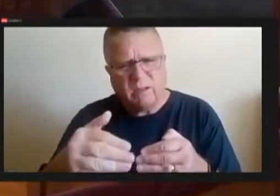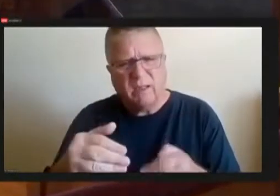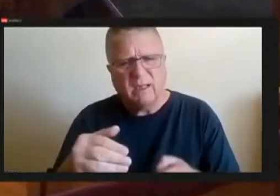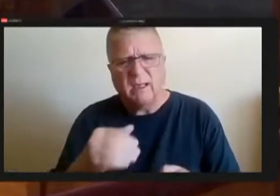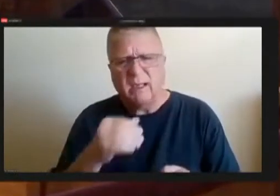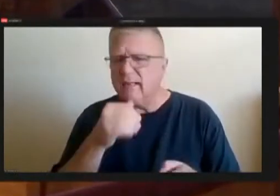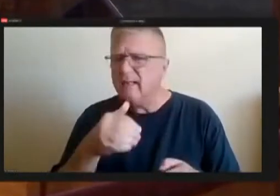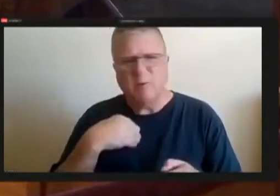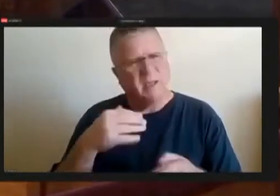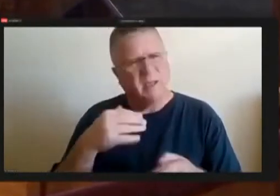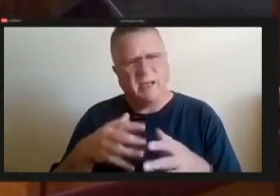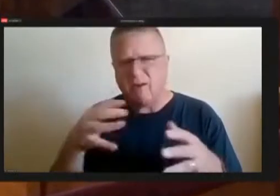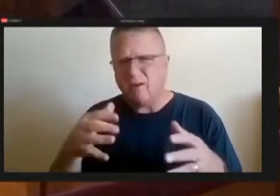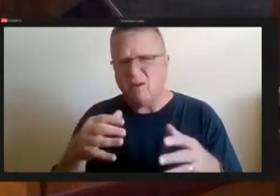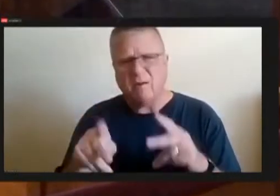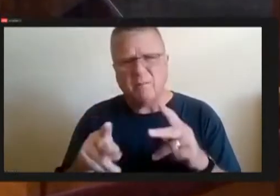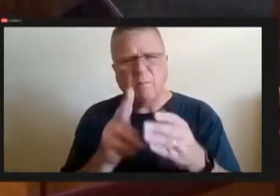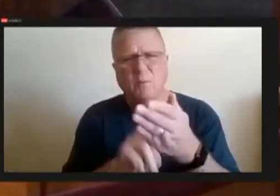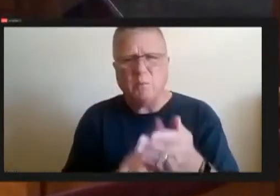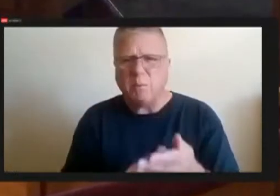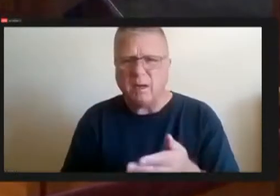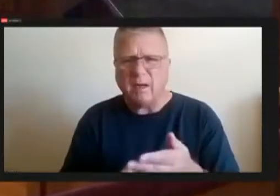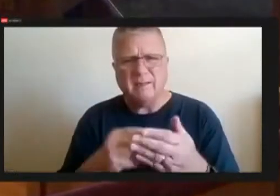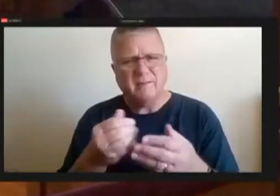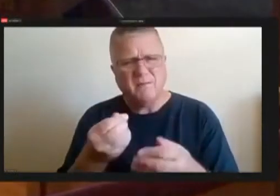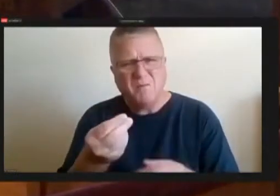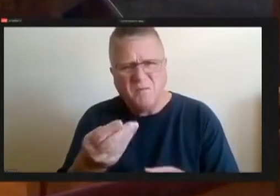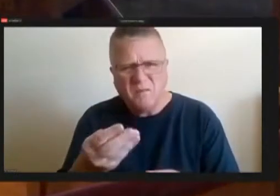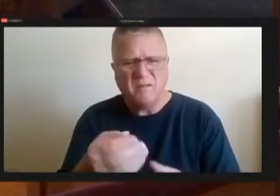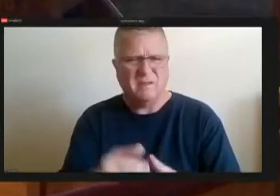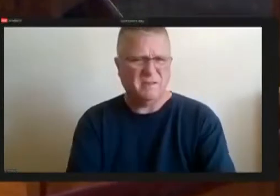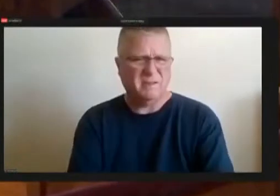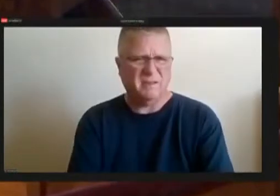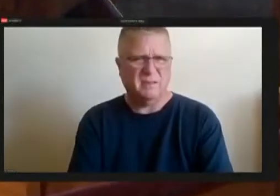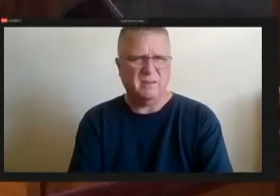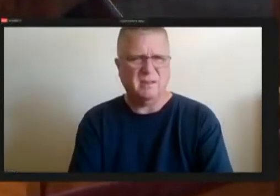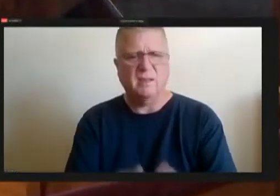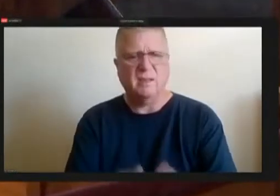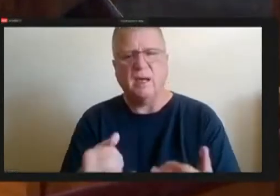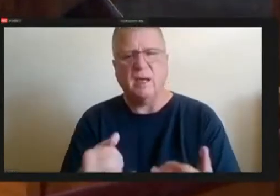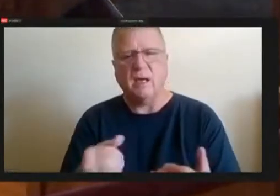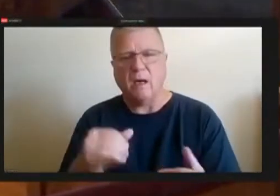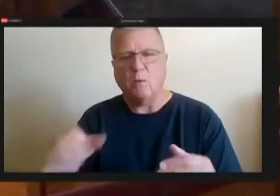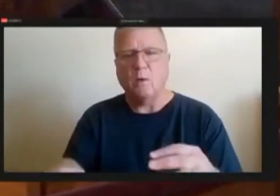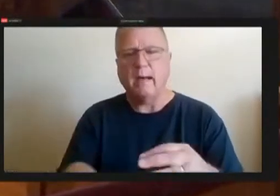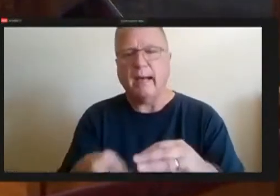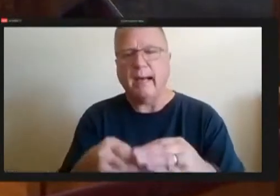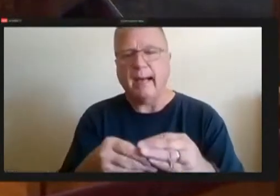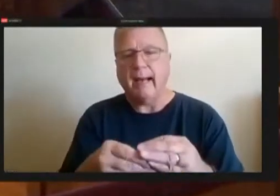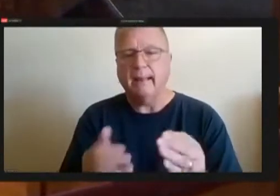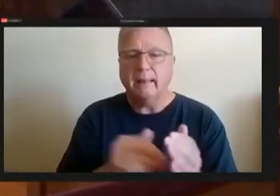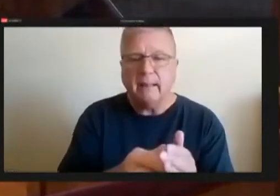And now we're adding again I'm just having to look and see what we're just adding three